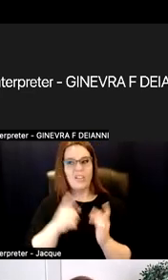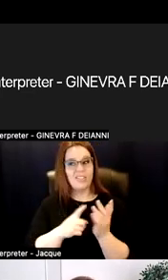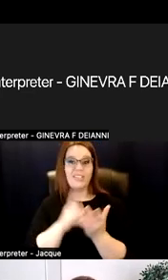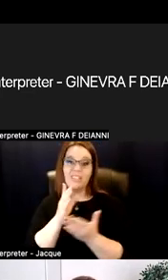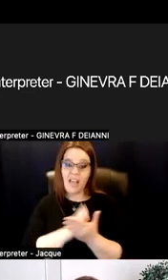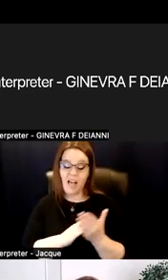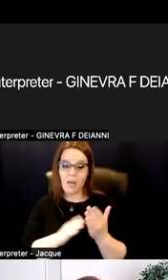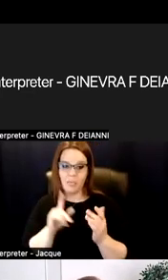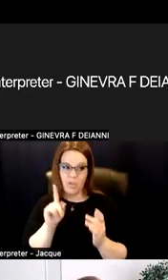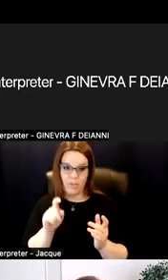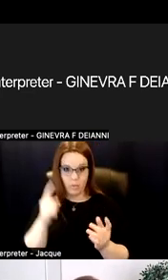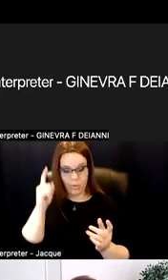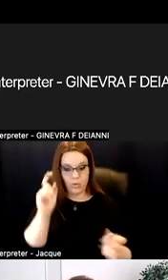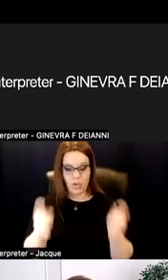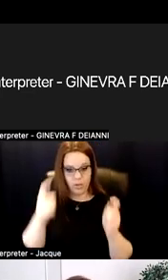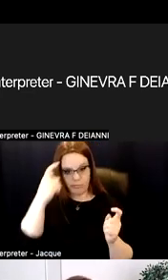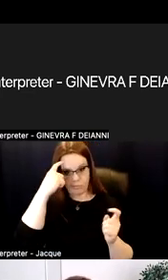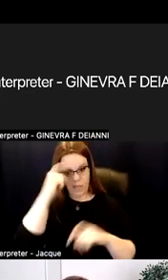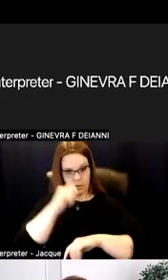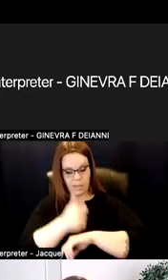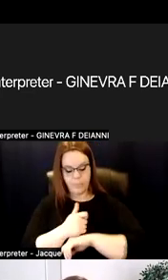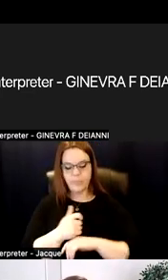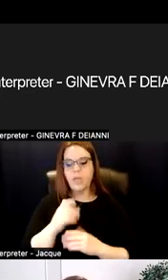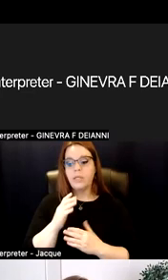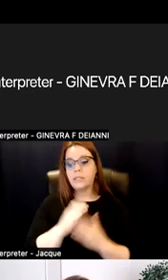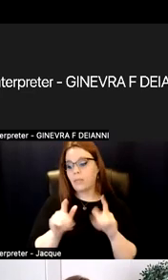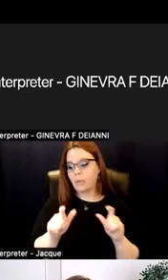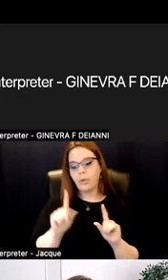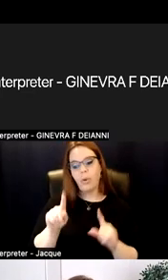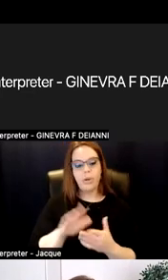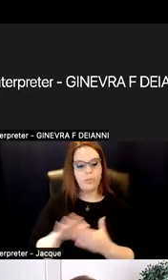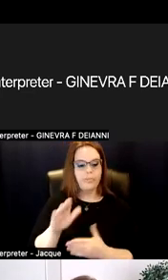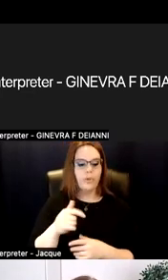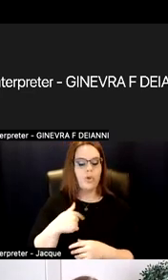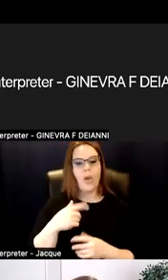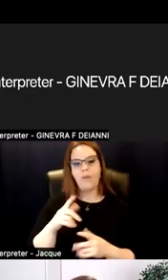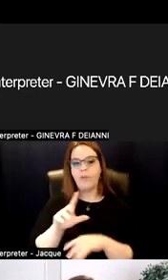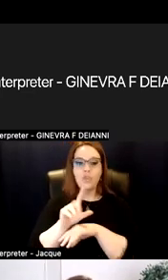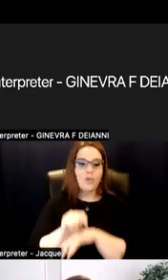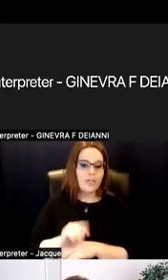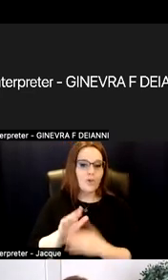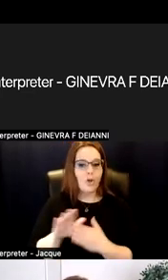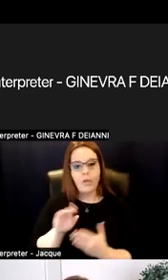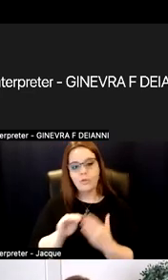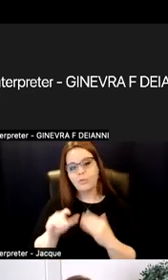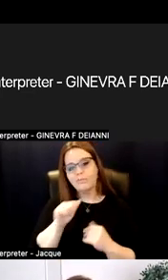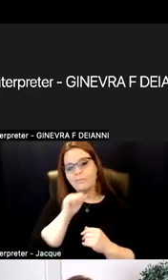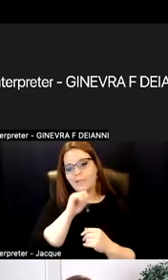So you're looking on going onto college. So you have a traditional student-- 19, 20 21-years-old and all of this, that often it